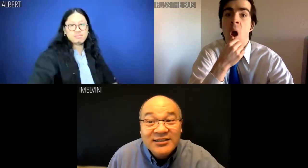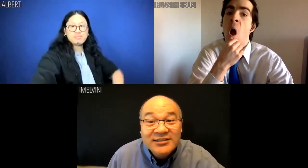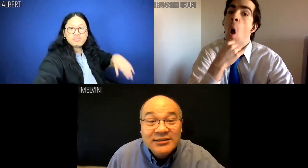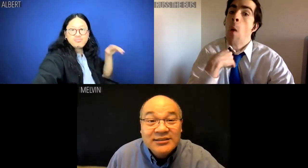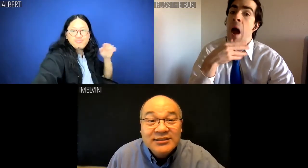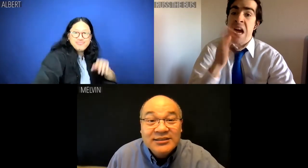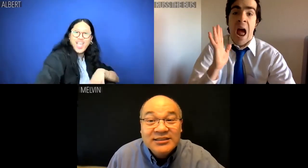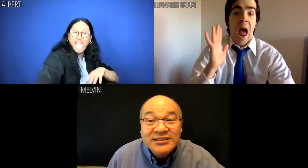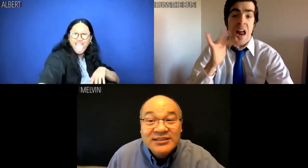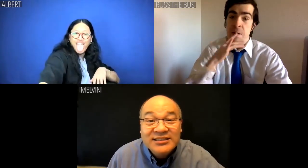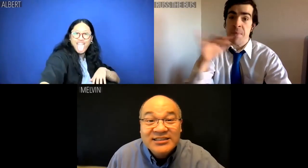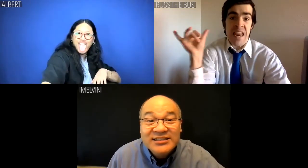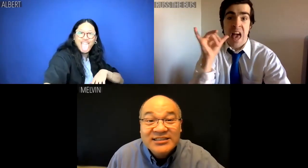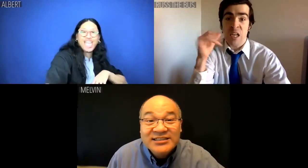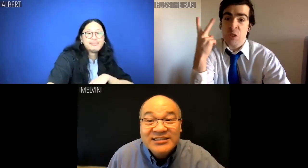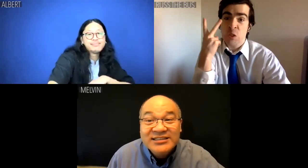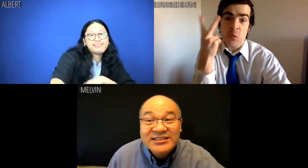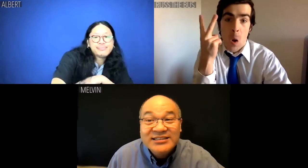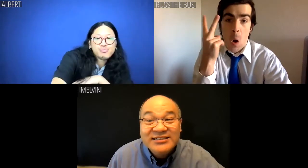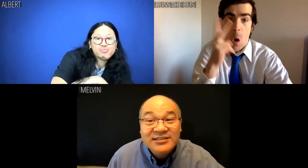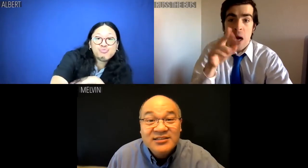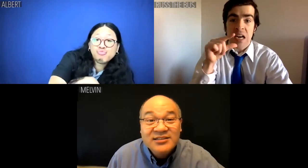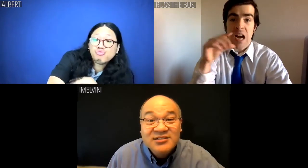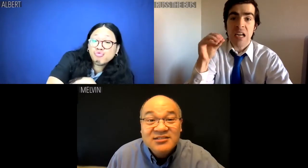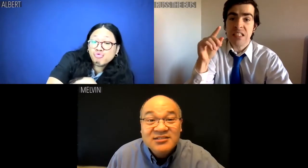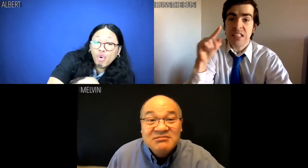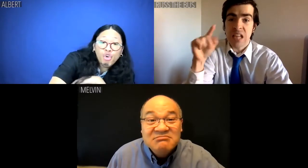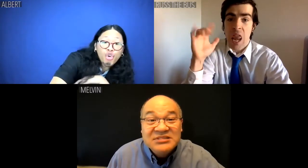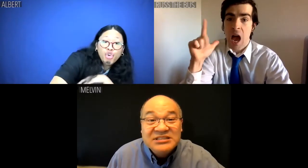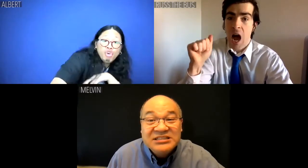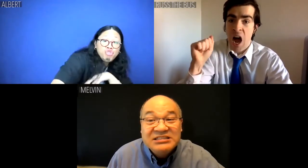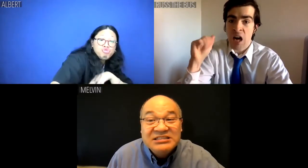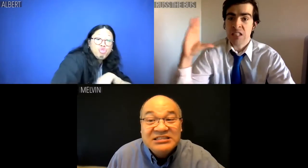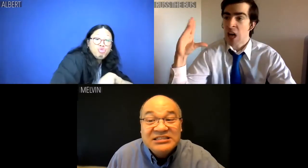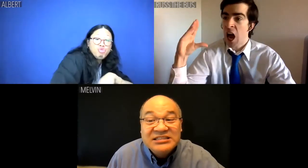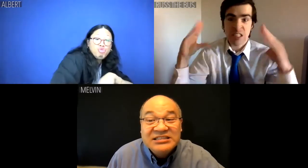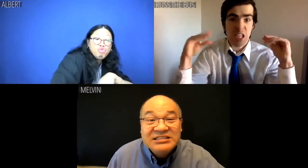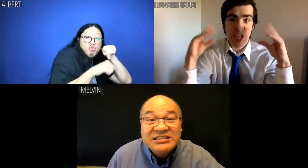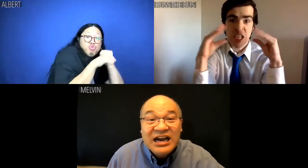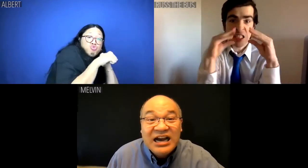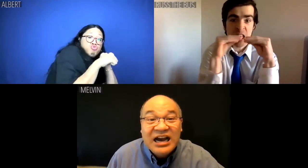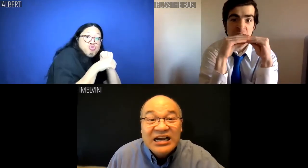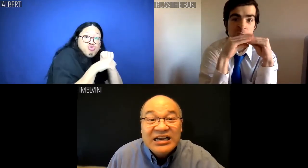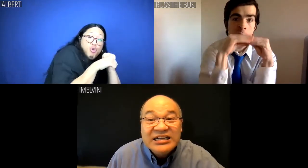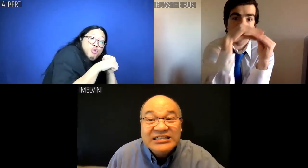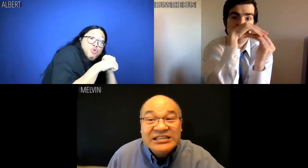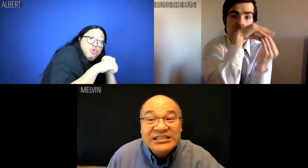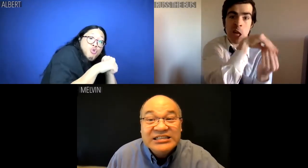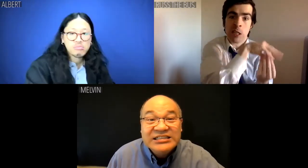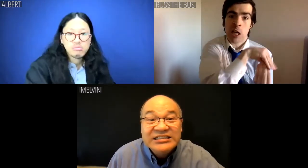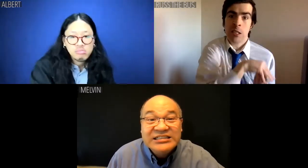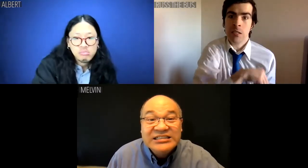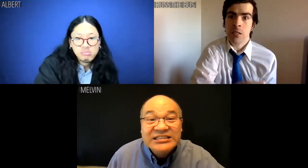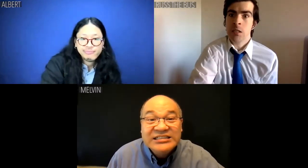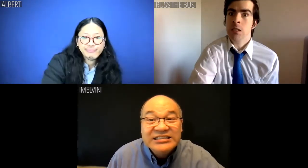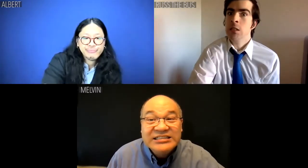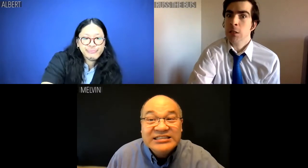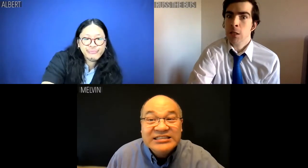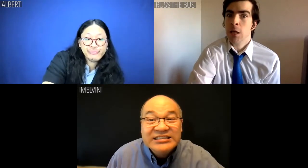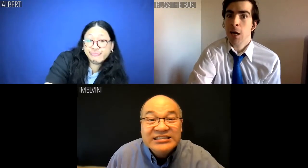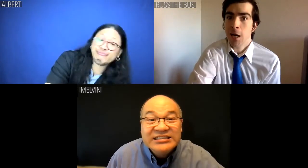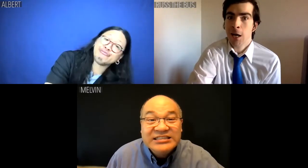Russ the Bus: Oh, my God, it's going to be like two little Godzilla's in here.